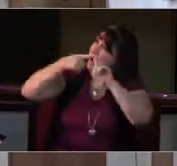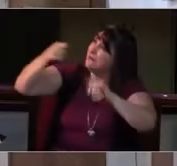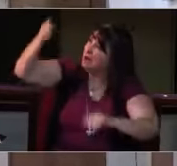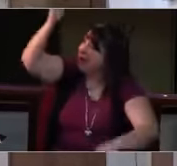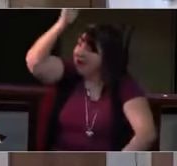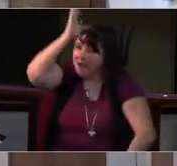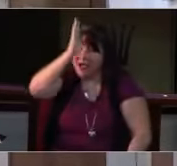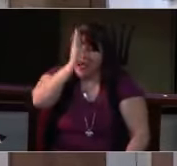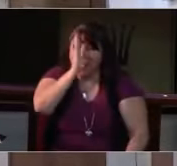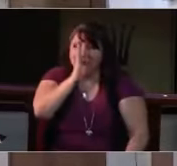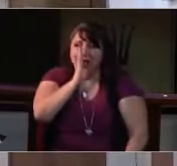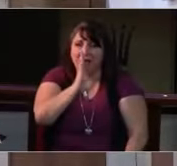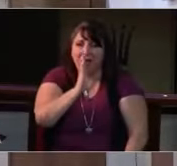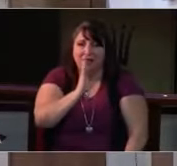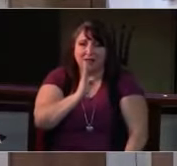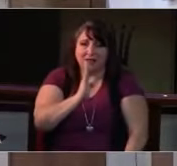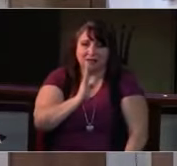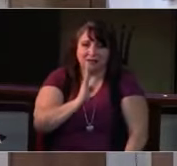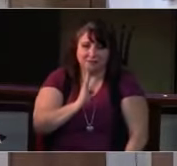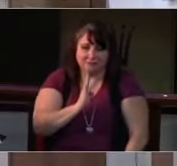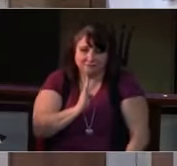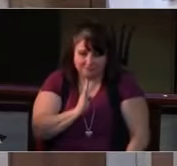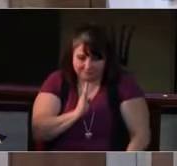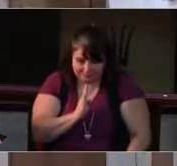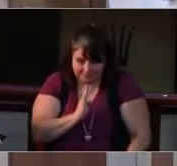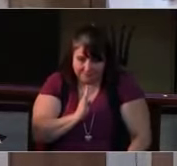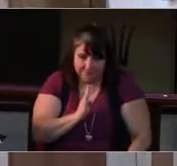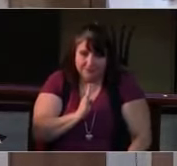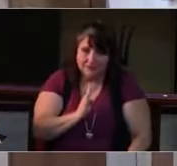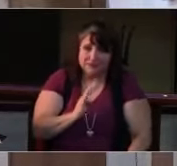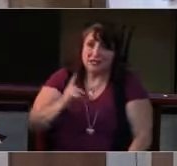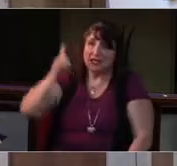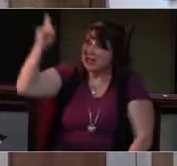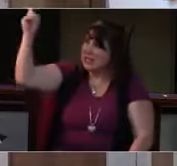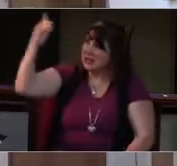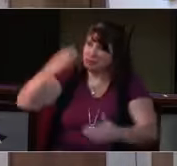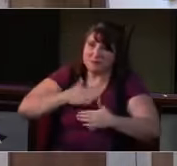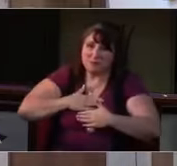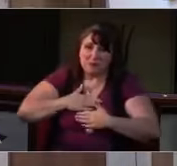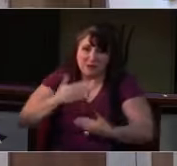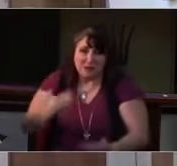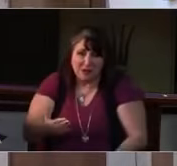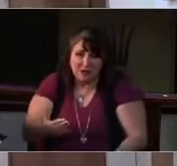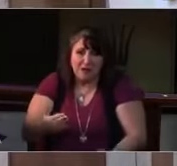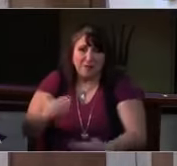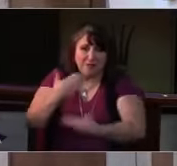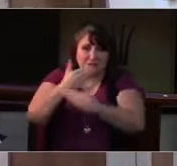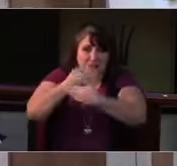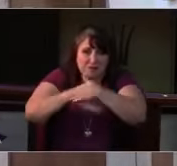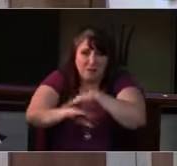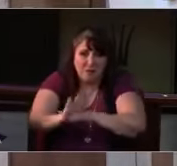The table of life is spread before you. Feast on the goodness and mercy of God.